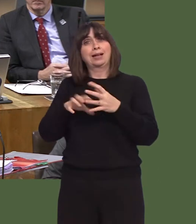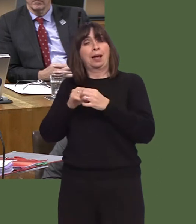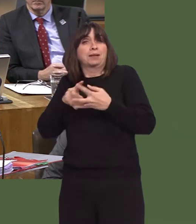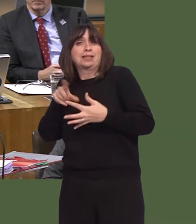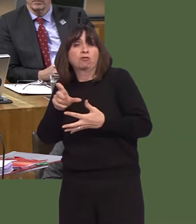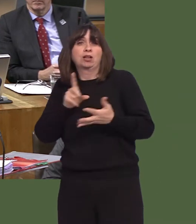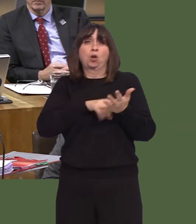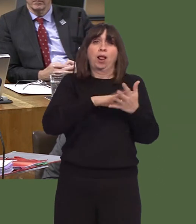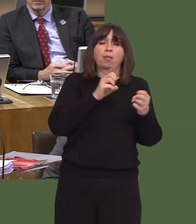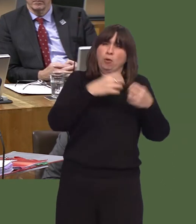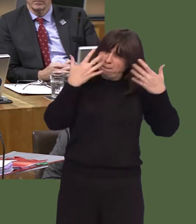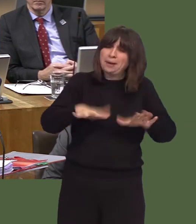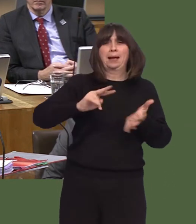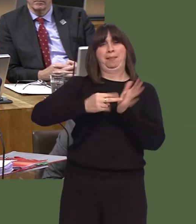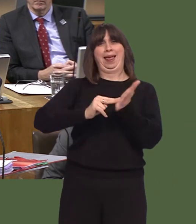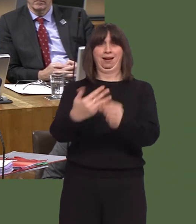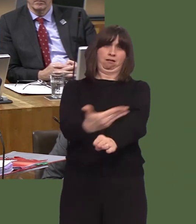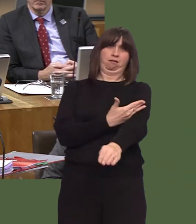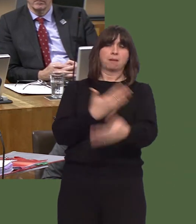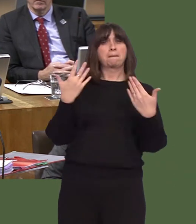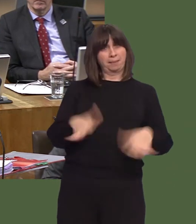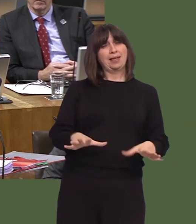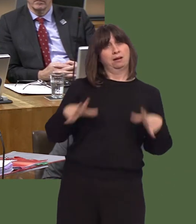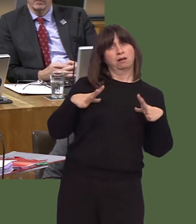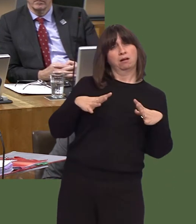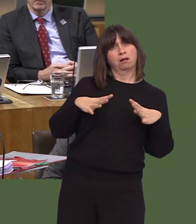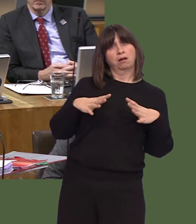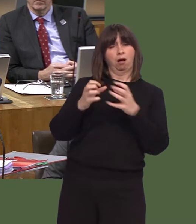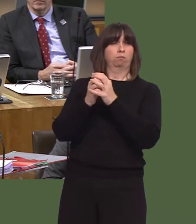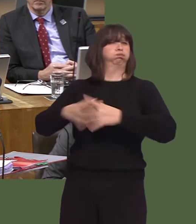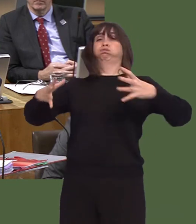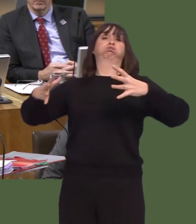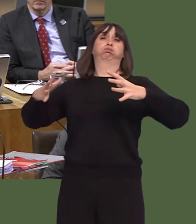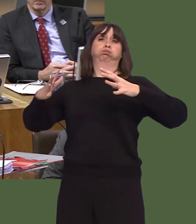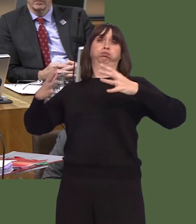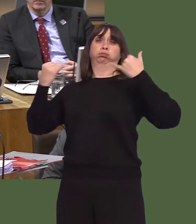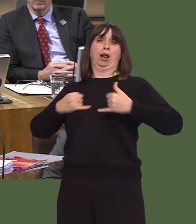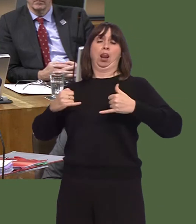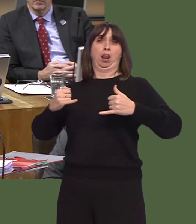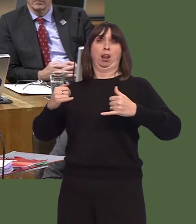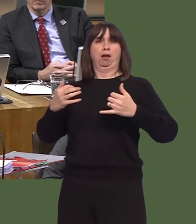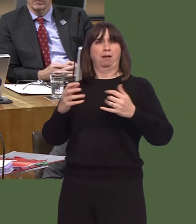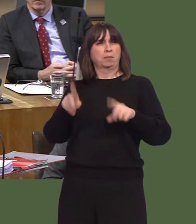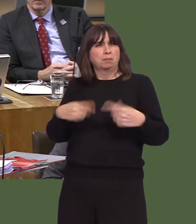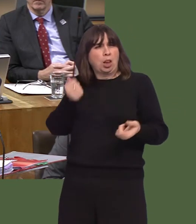the local health boards have done their planning. If we look at the spike in demand that we saw, nobody could have predicted that spike